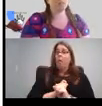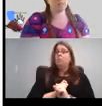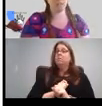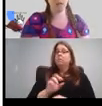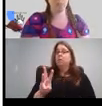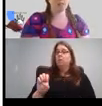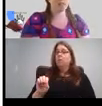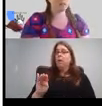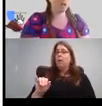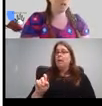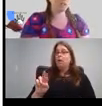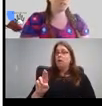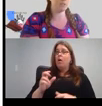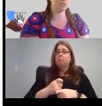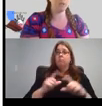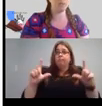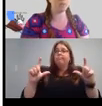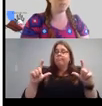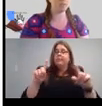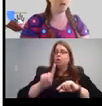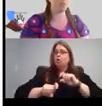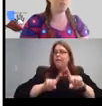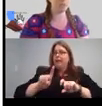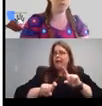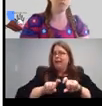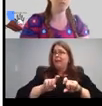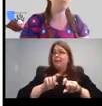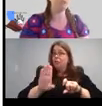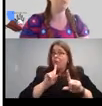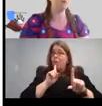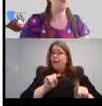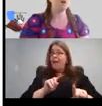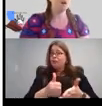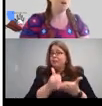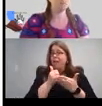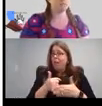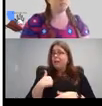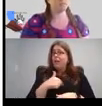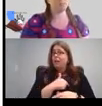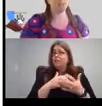helps us a lot with knowing was this webinar useful for you, um, did the accessibility